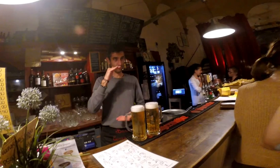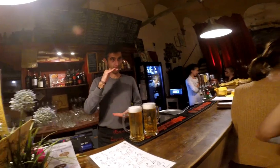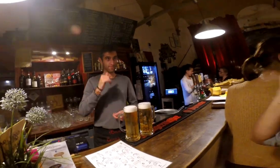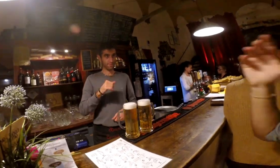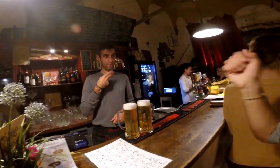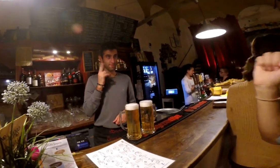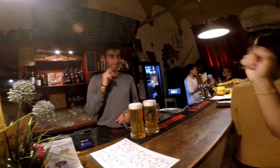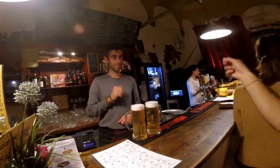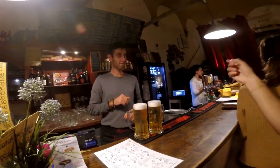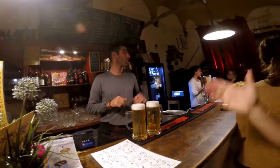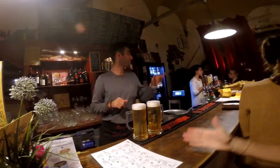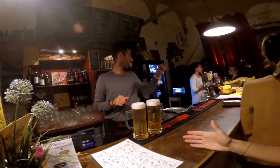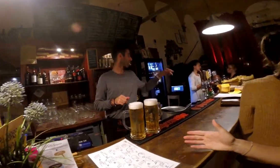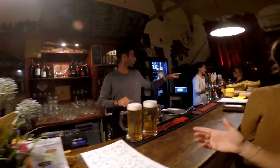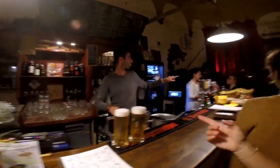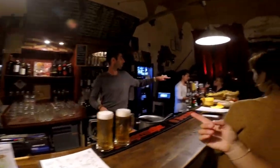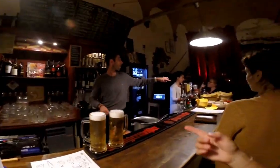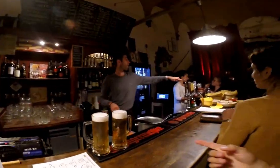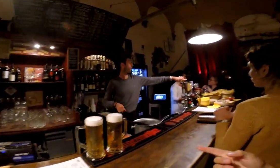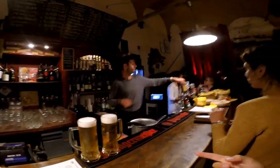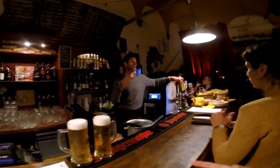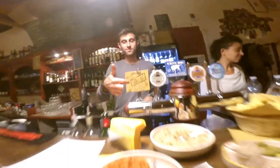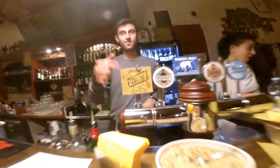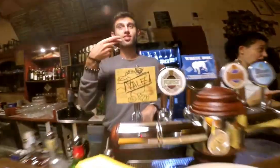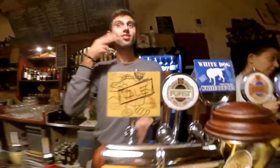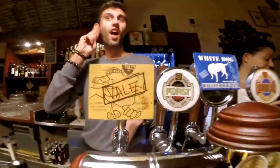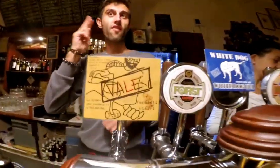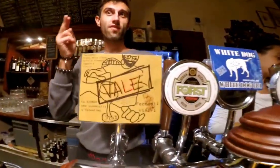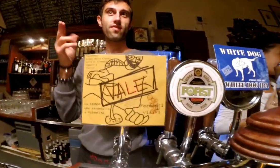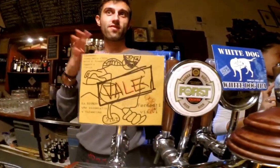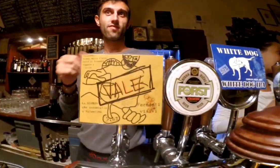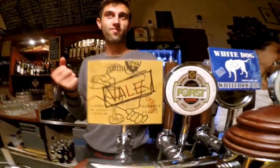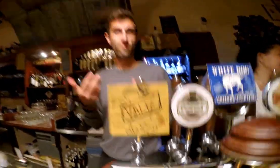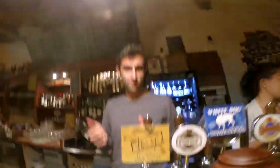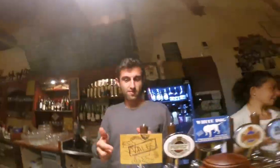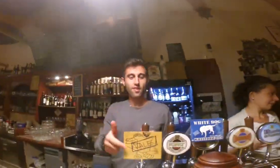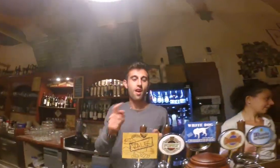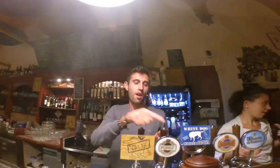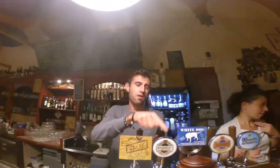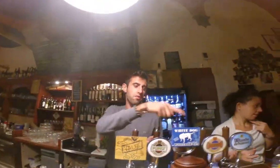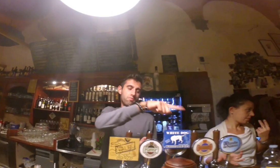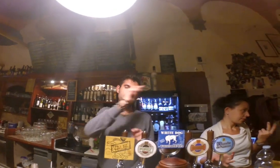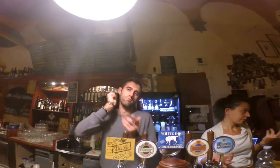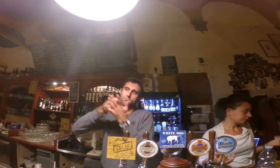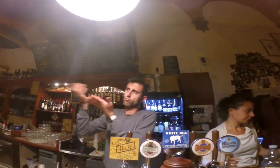These beer are made by Deaf people, we work with them and serve them here.